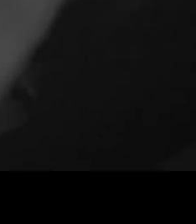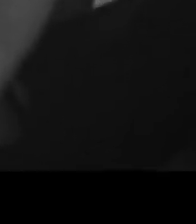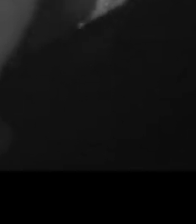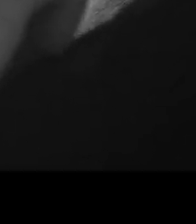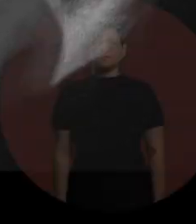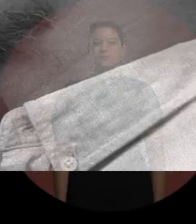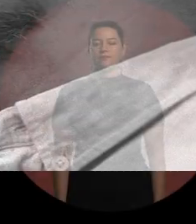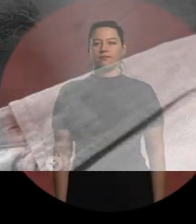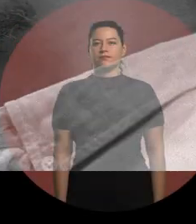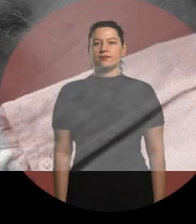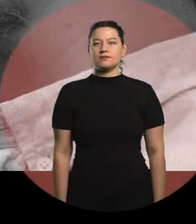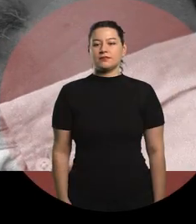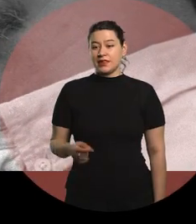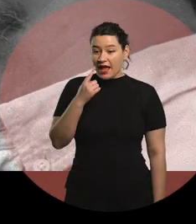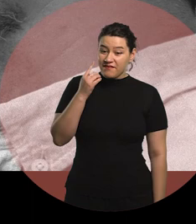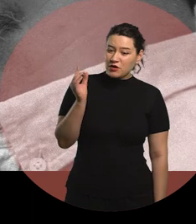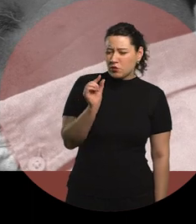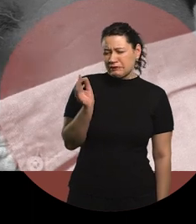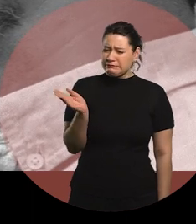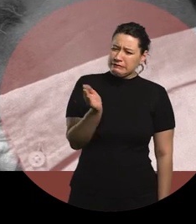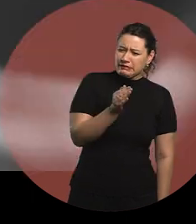Gustavo, move a little, like this.